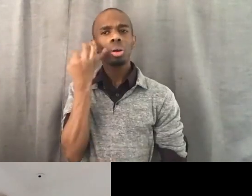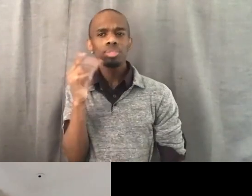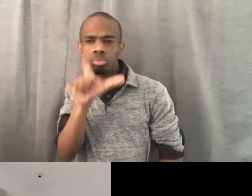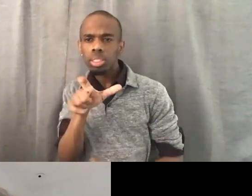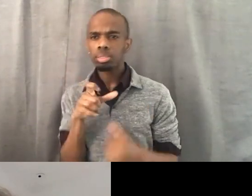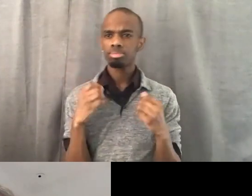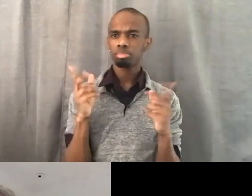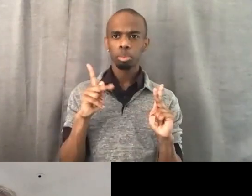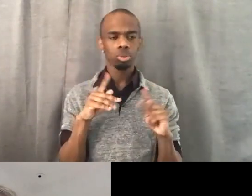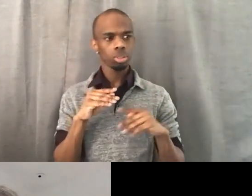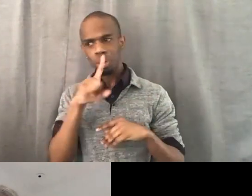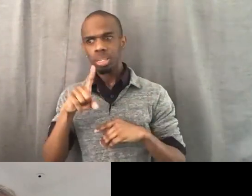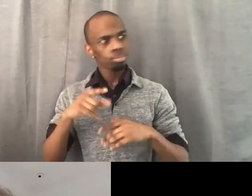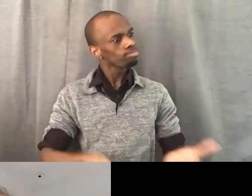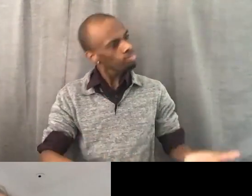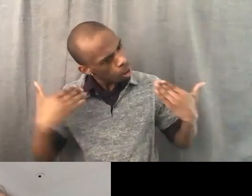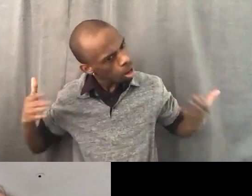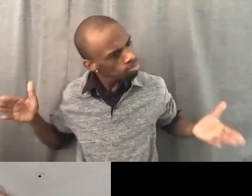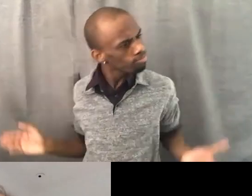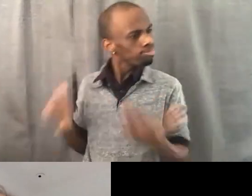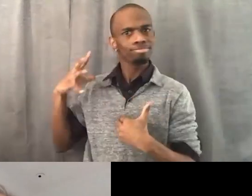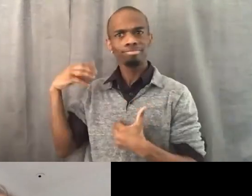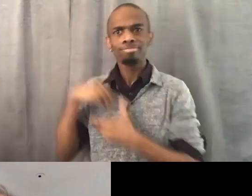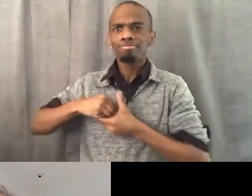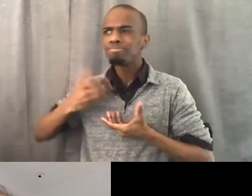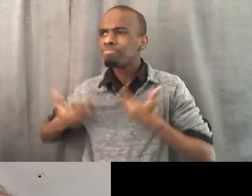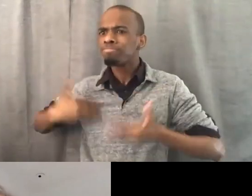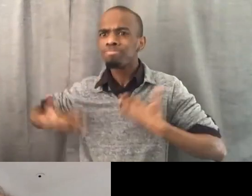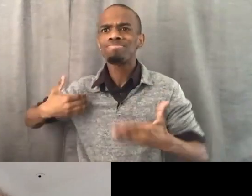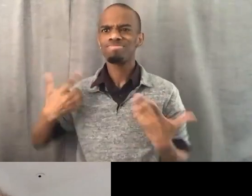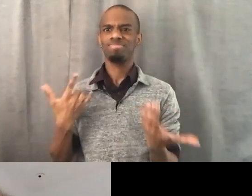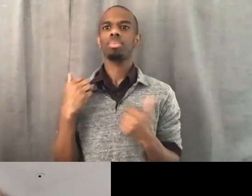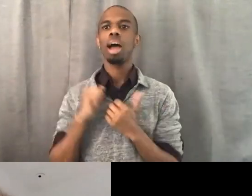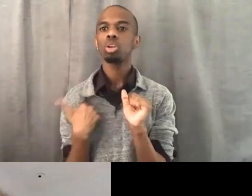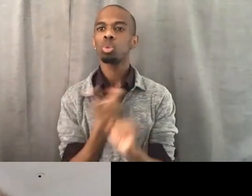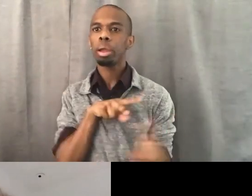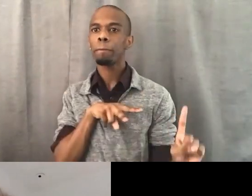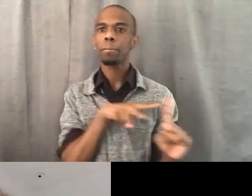how do you plug in with this community that we're developing to create pressure when you need to?